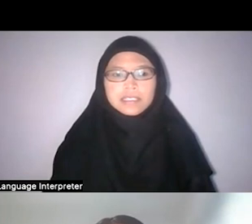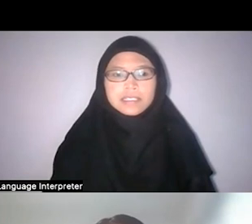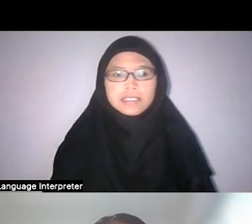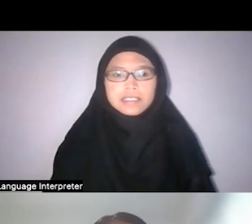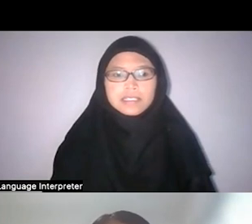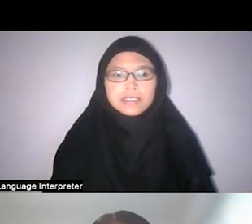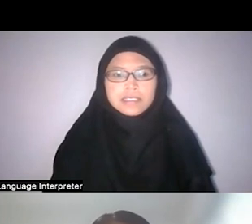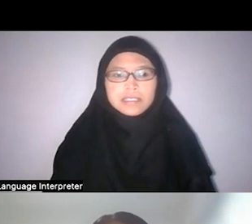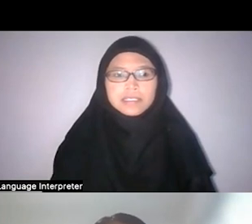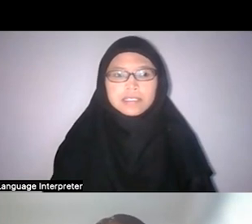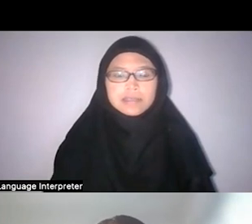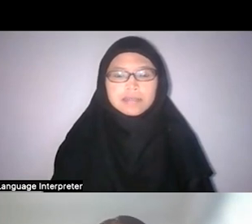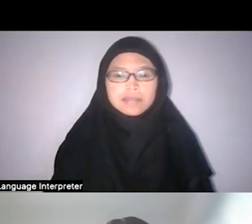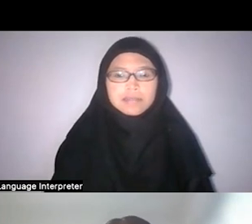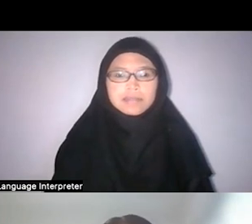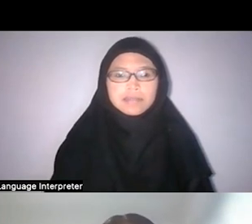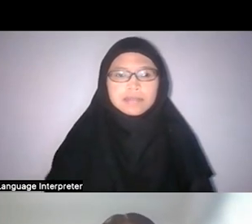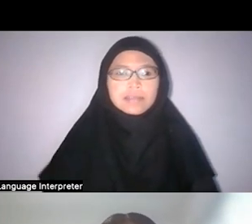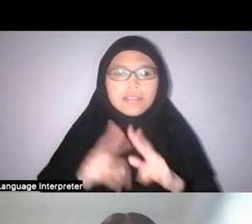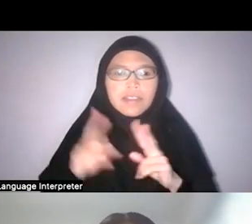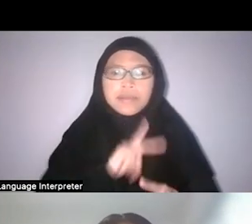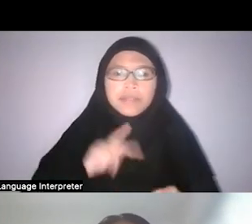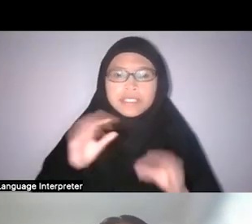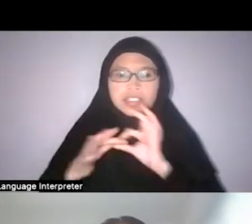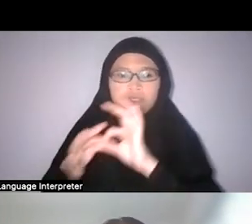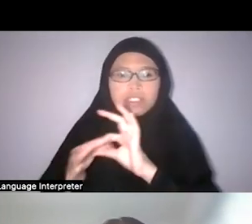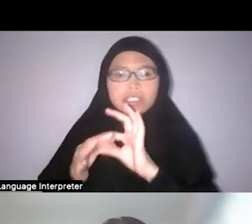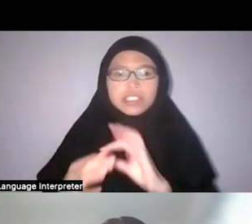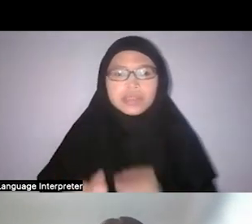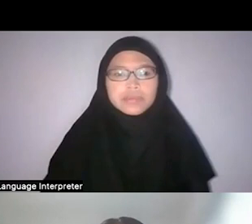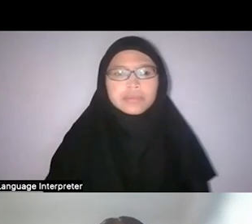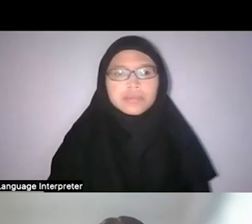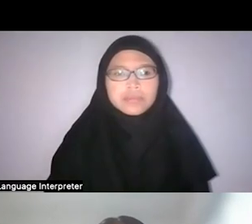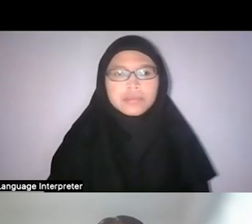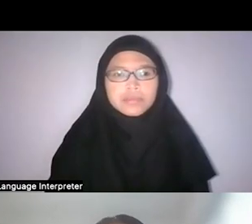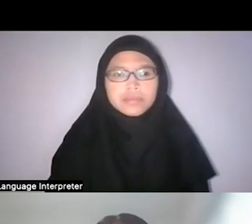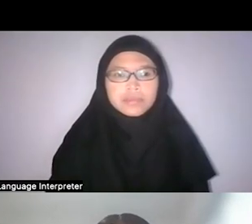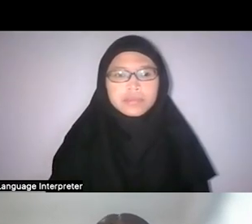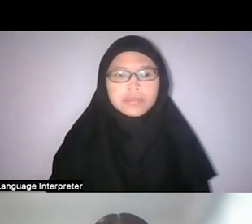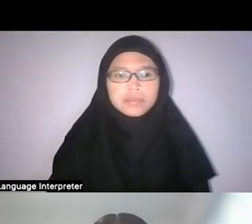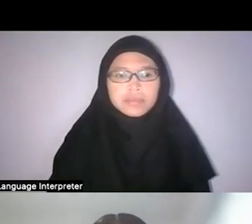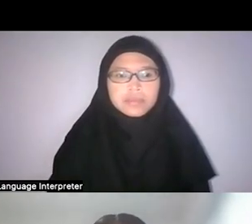this living thing that you have a very personal relationship with. And I think that’s part of decolonisation.